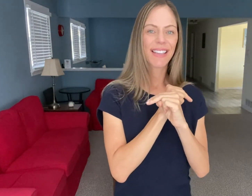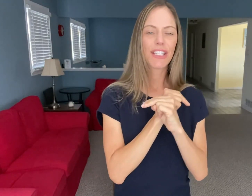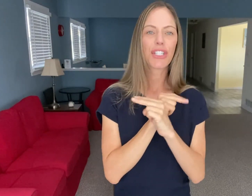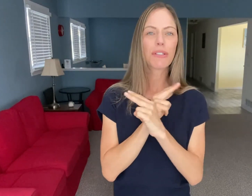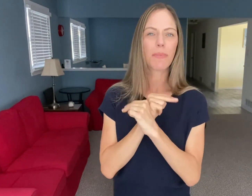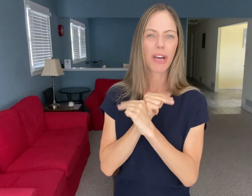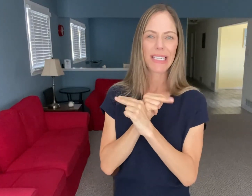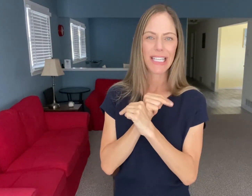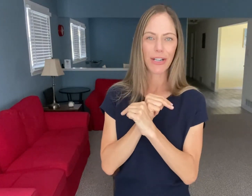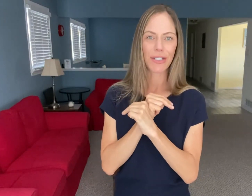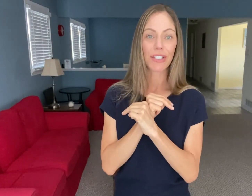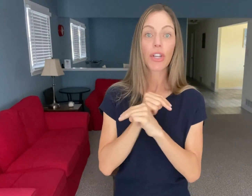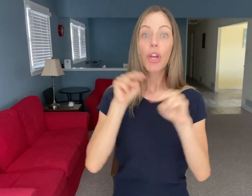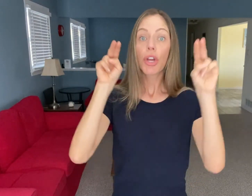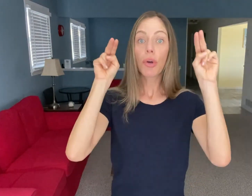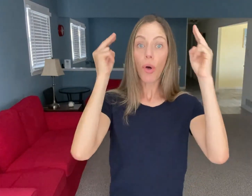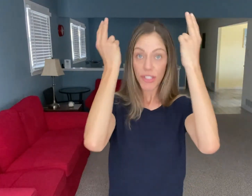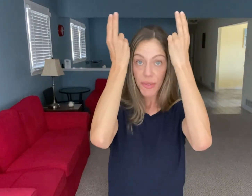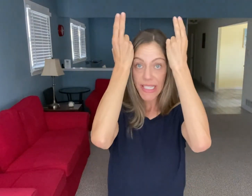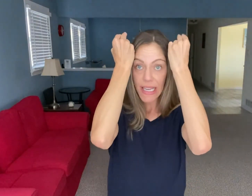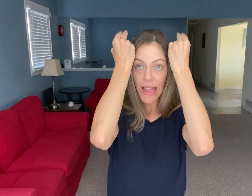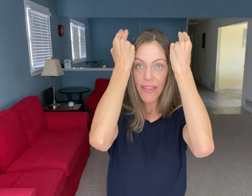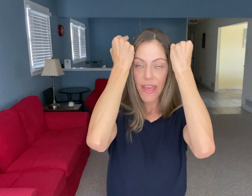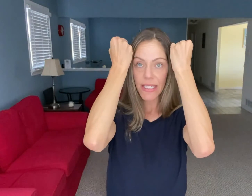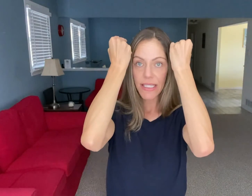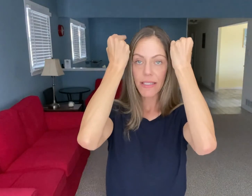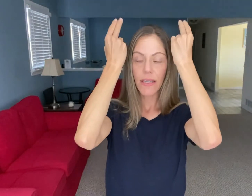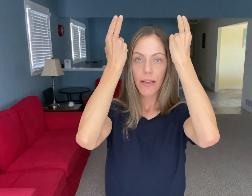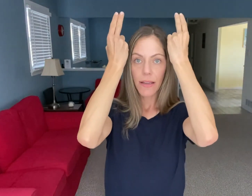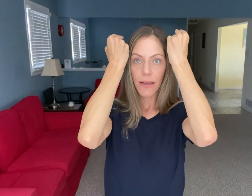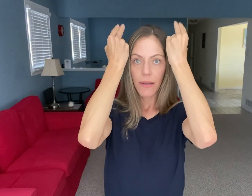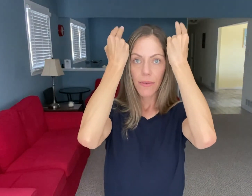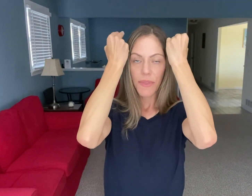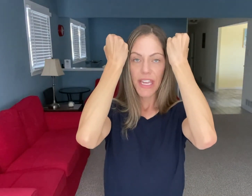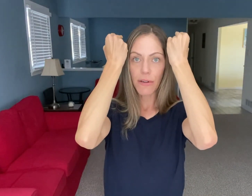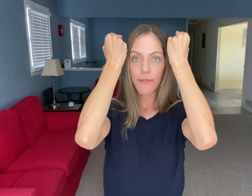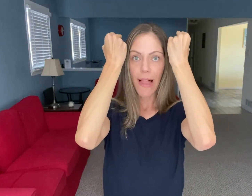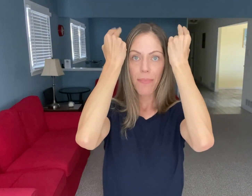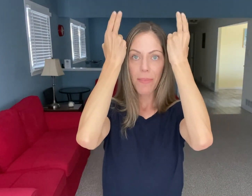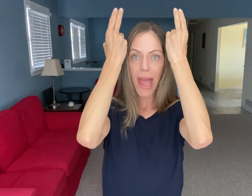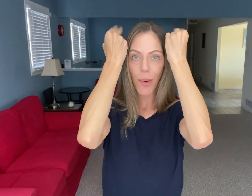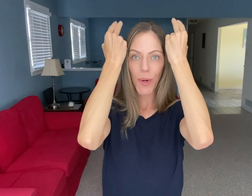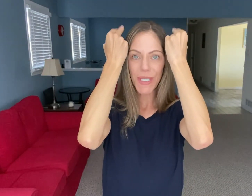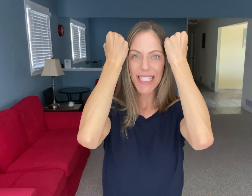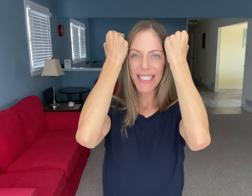This shows the bunny's ears. You'll also see it like this. The ears flapping backwards.